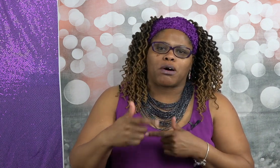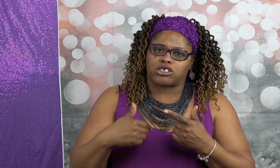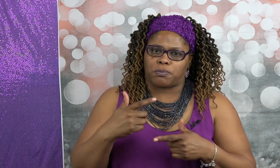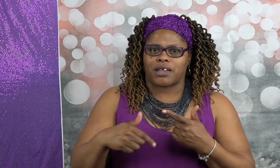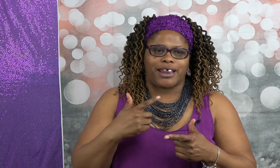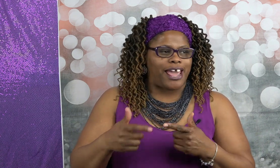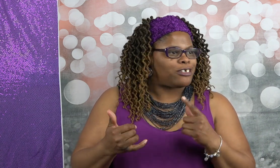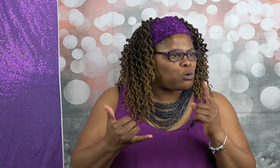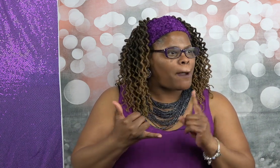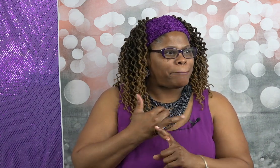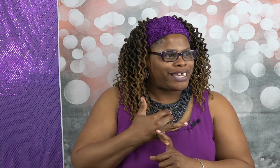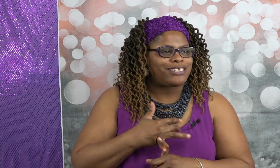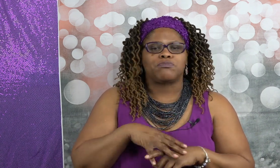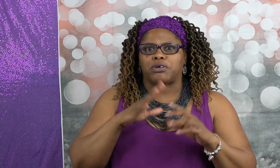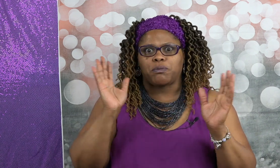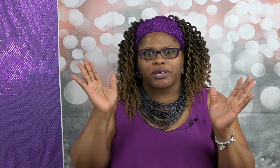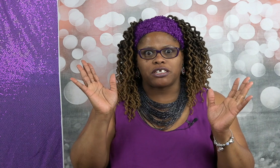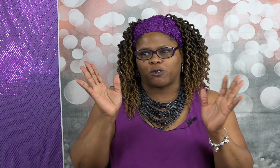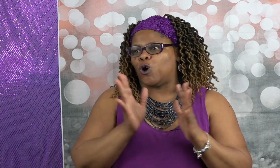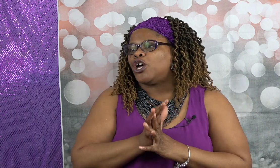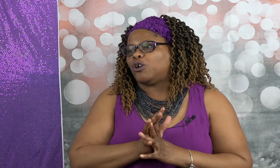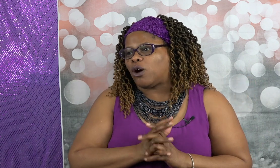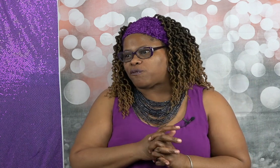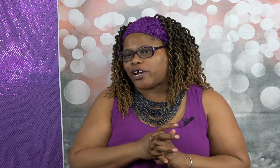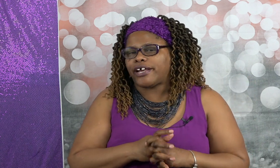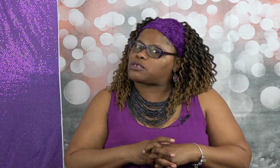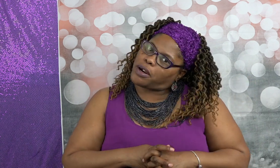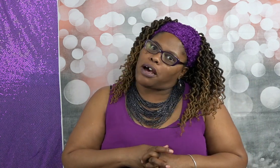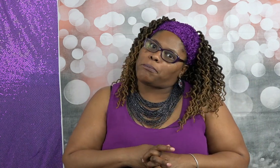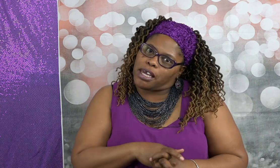multiplying that you want peace be peaceful you want friends well be